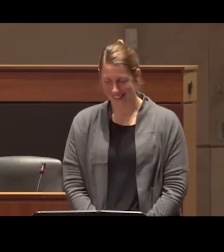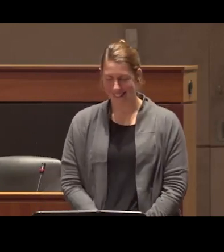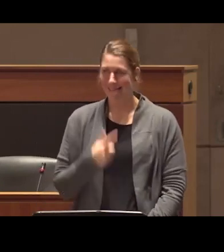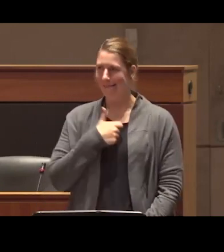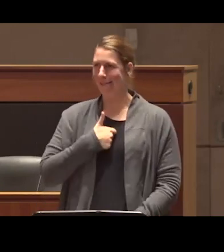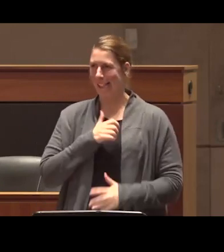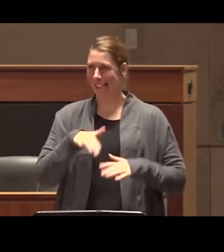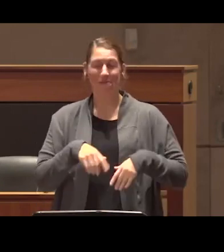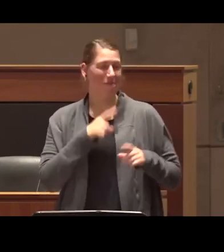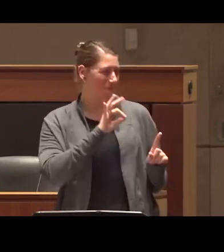of us, im not sure if that is a comprehensive answer but i am not gonna keep talking thank you